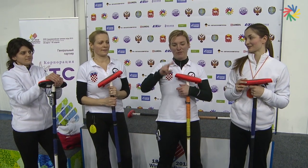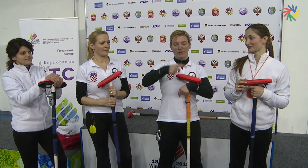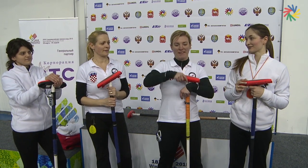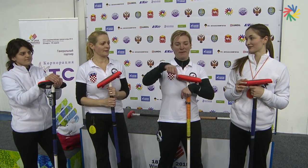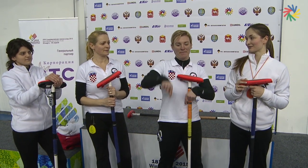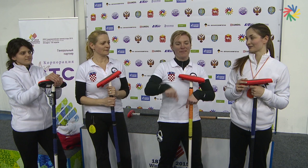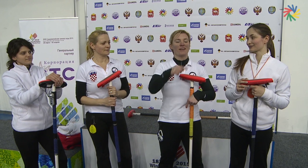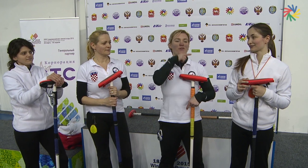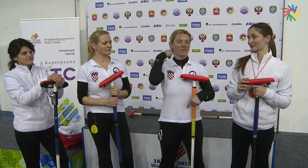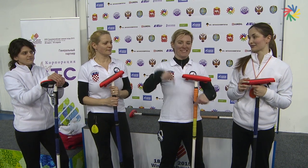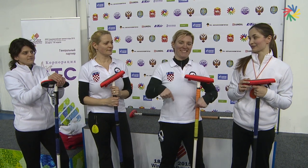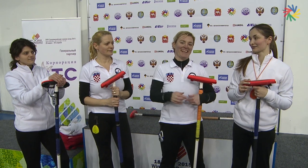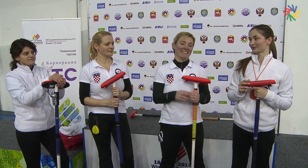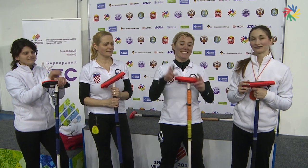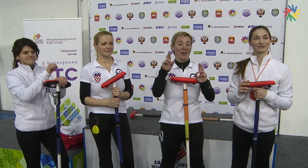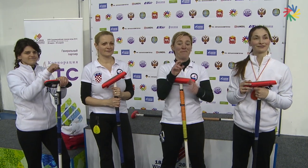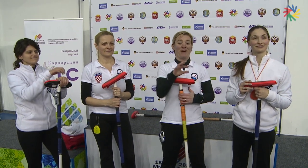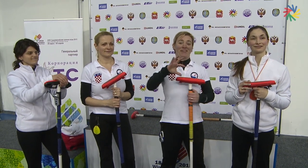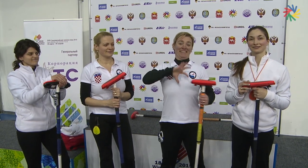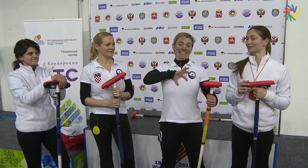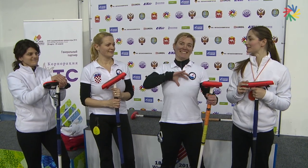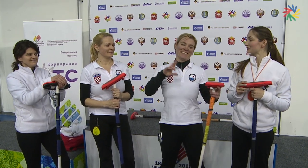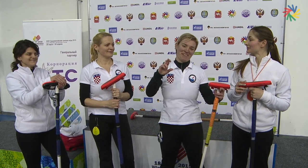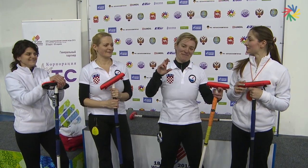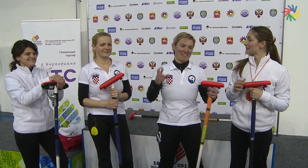and now it’s my second time here in Russia. I hope to win a medal!